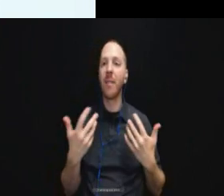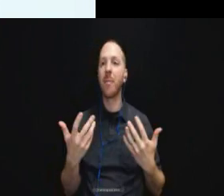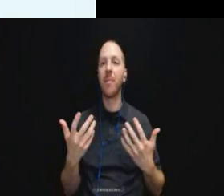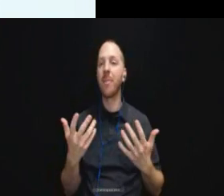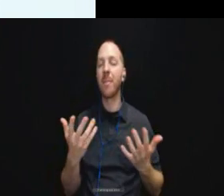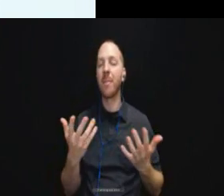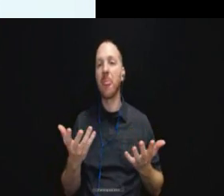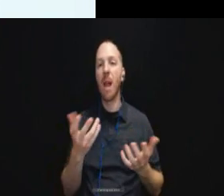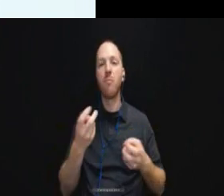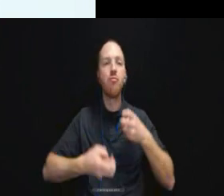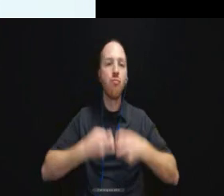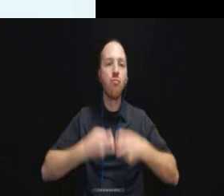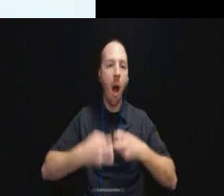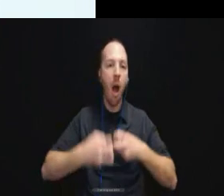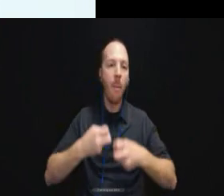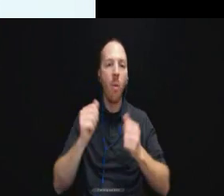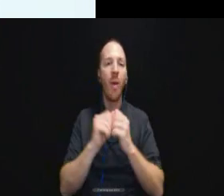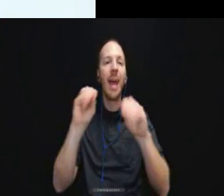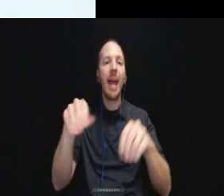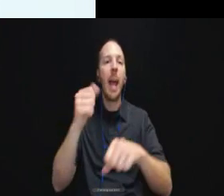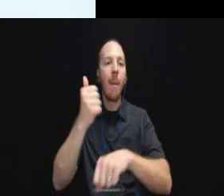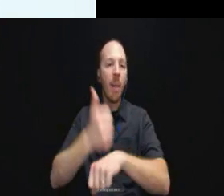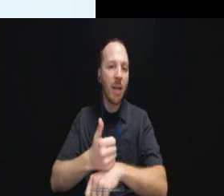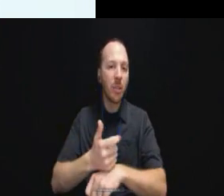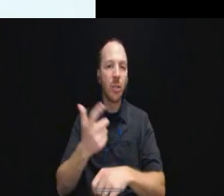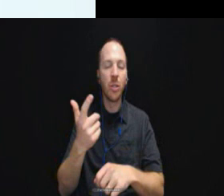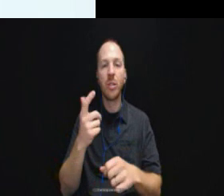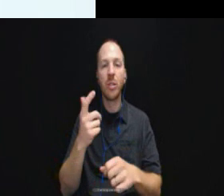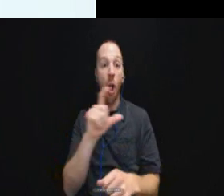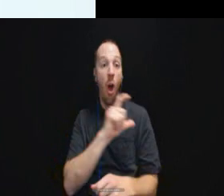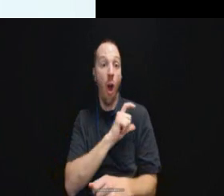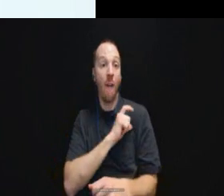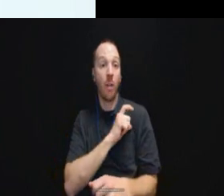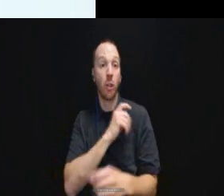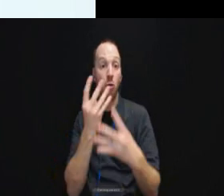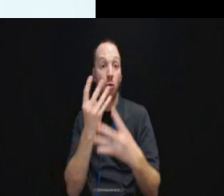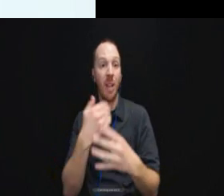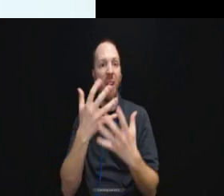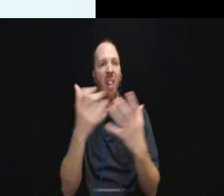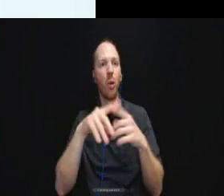with implementation.